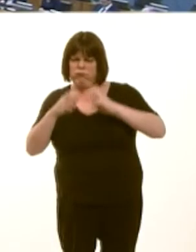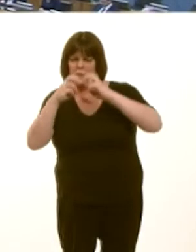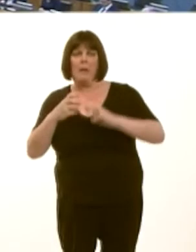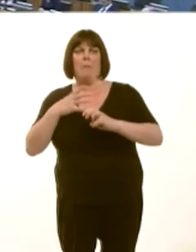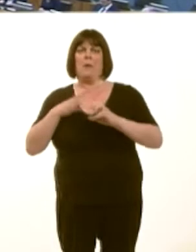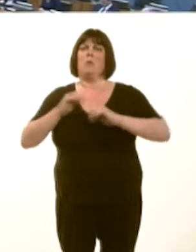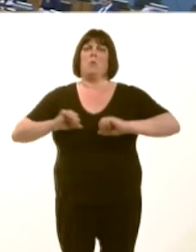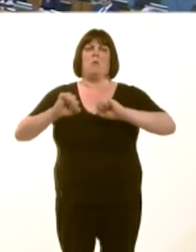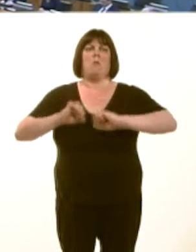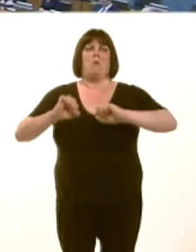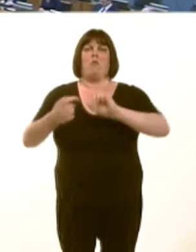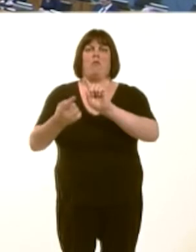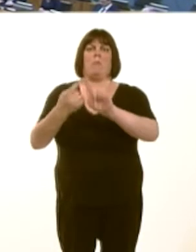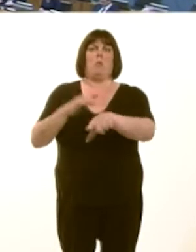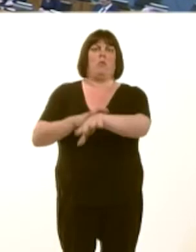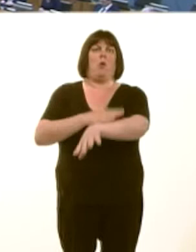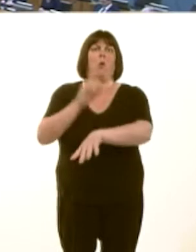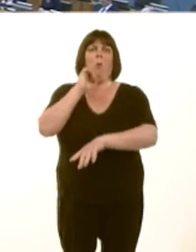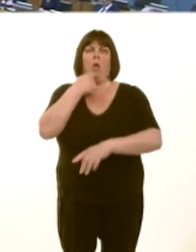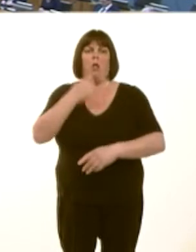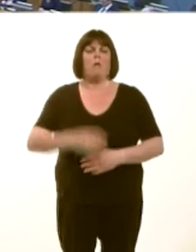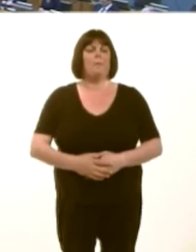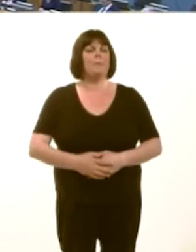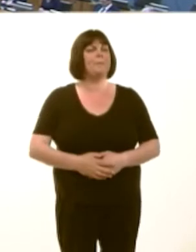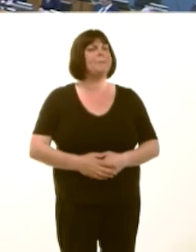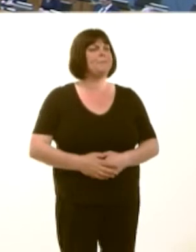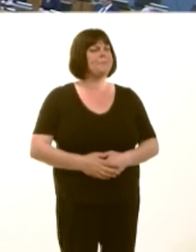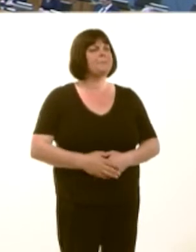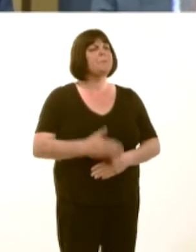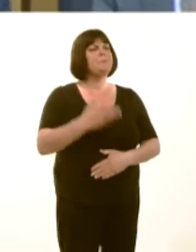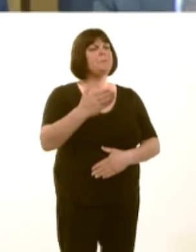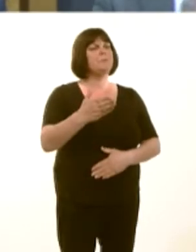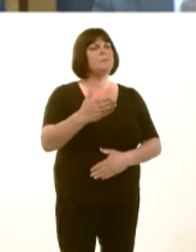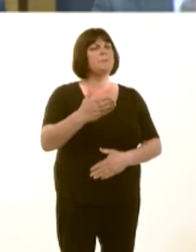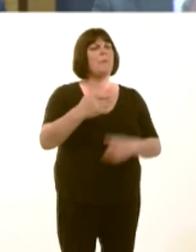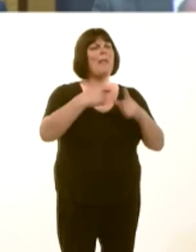Darren Millar: First Minister, when Keith Evans undertook his review, there was quite